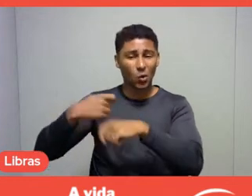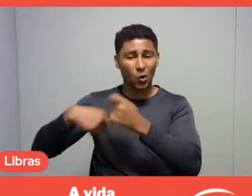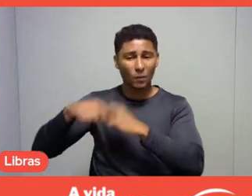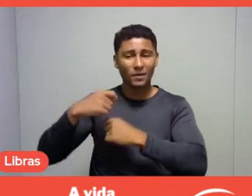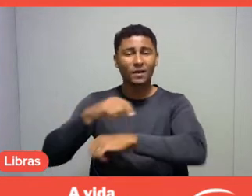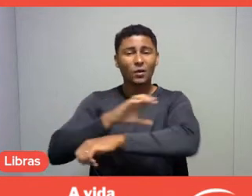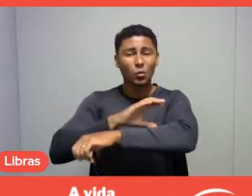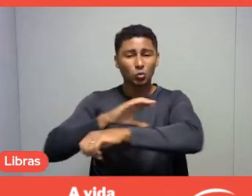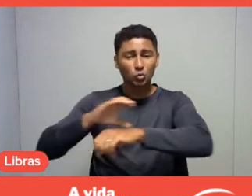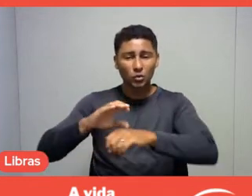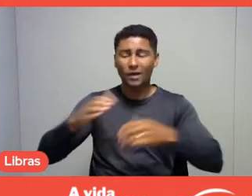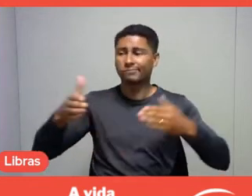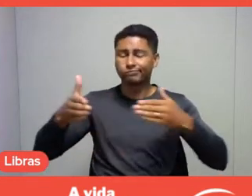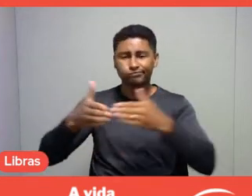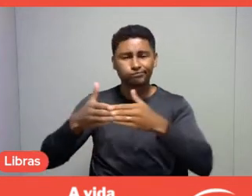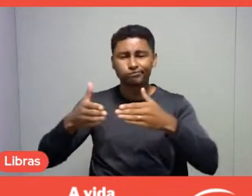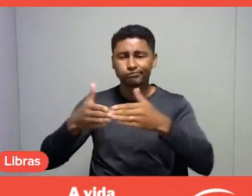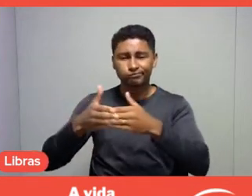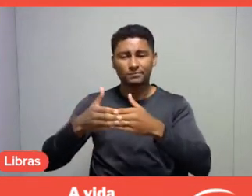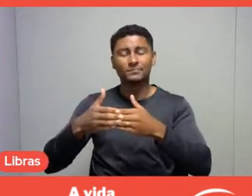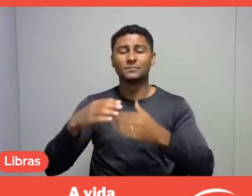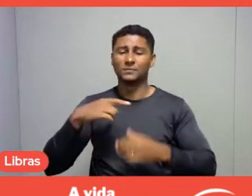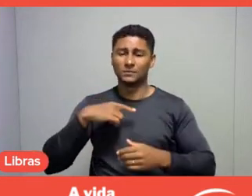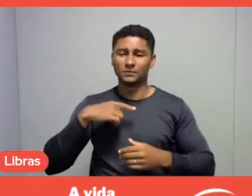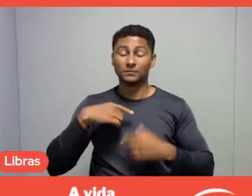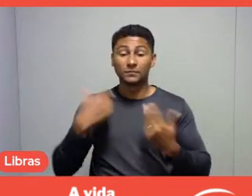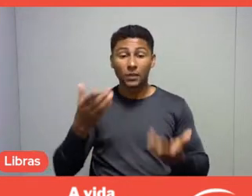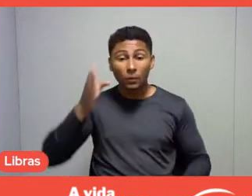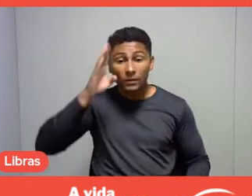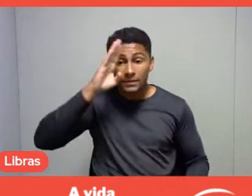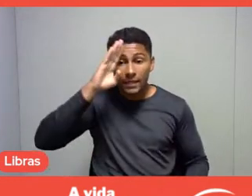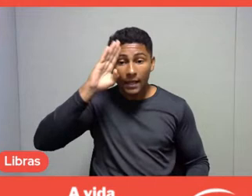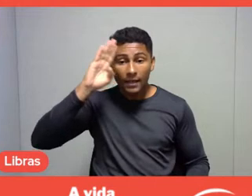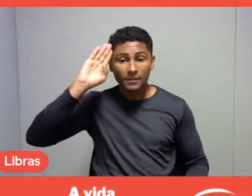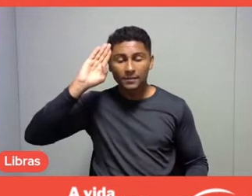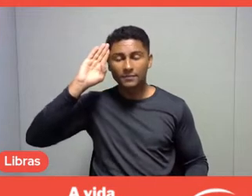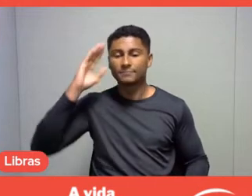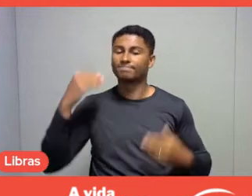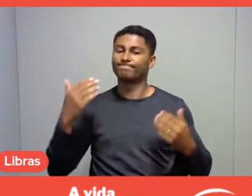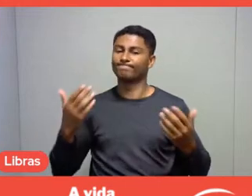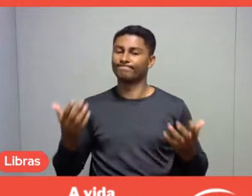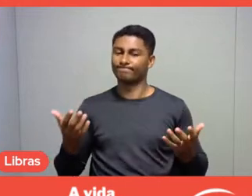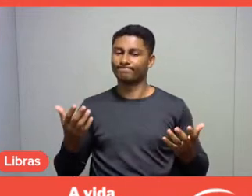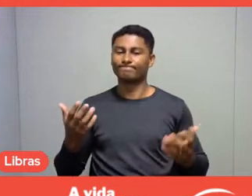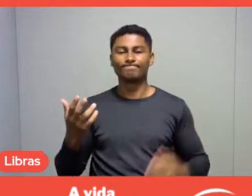So, when Sesc steps into this scenario, and I'm talking about the performance role,